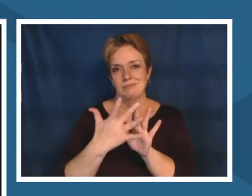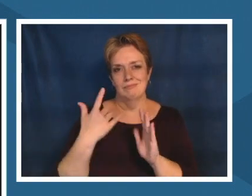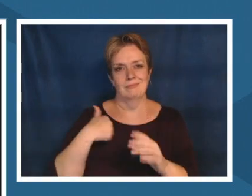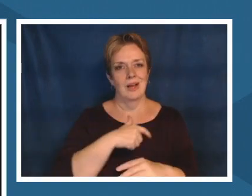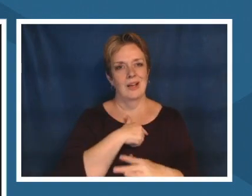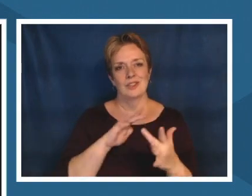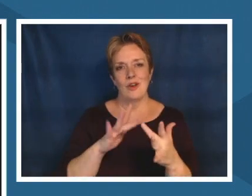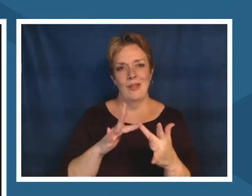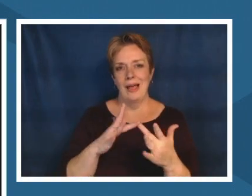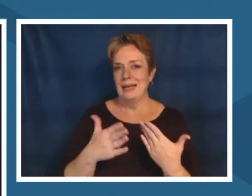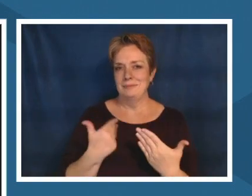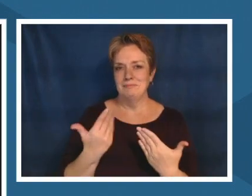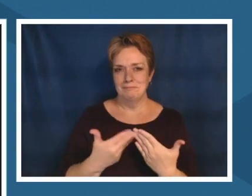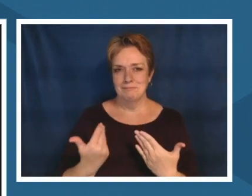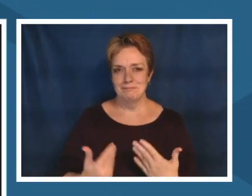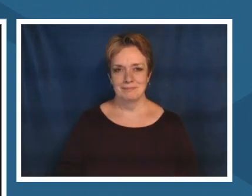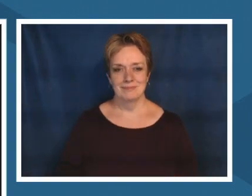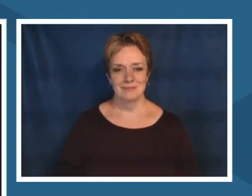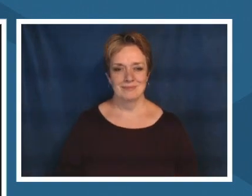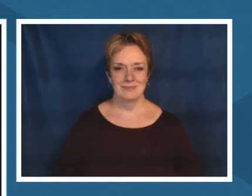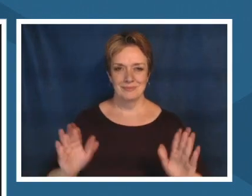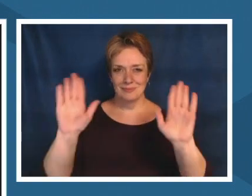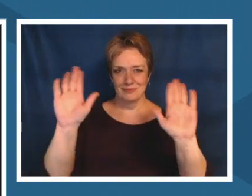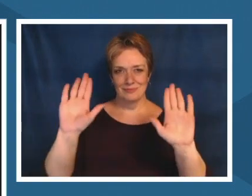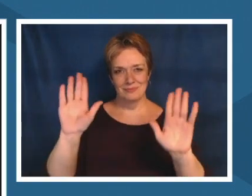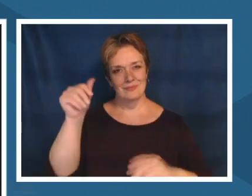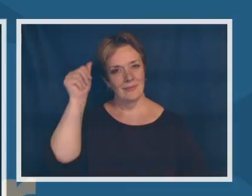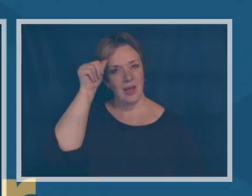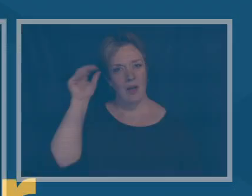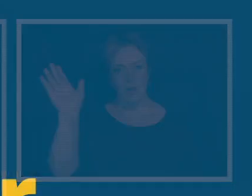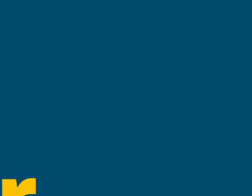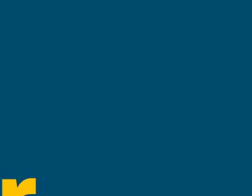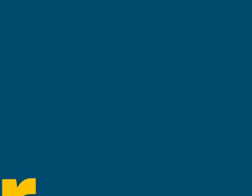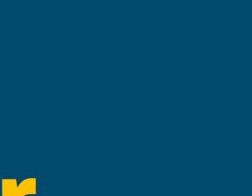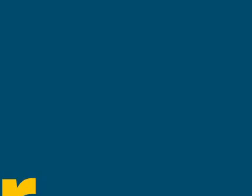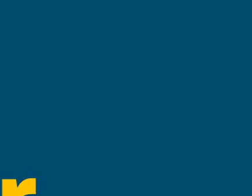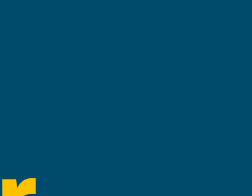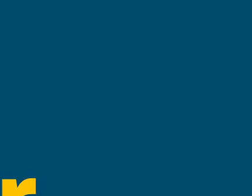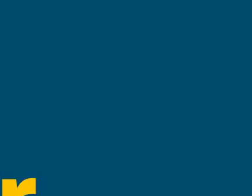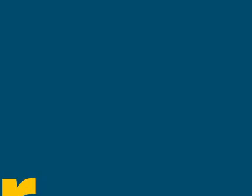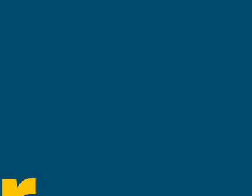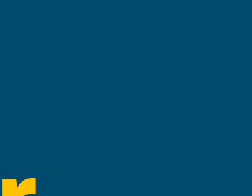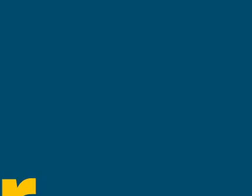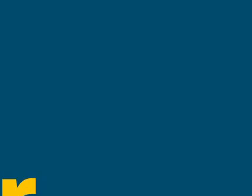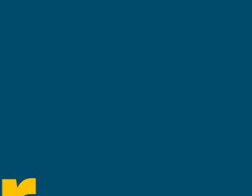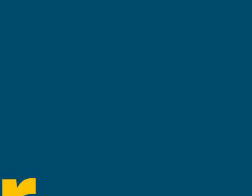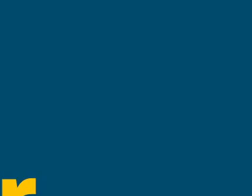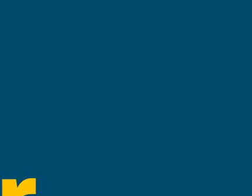and aloha thank you so much